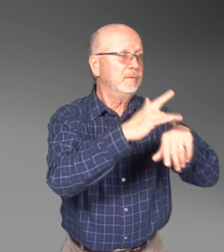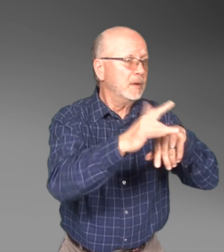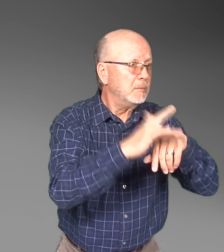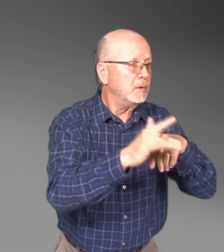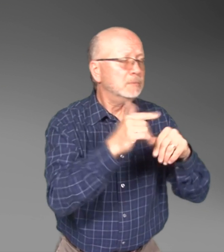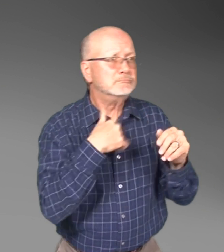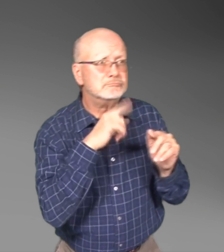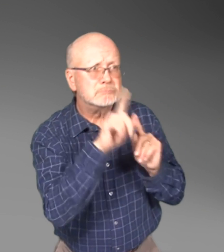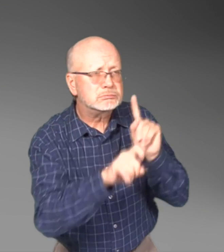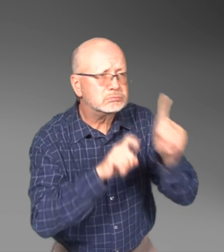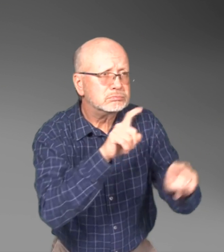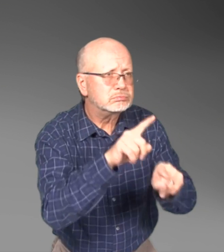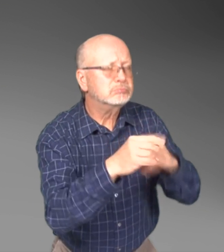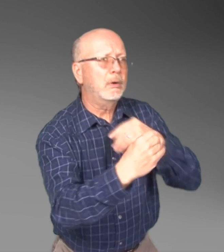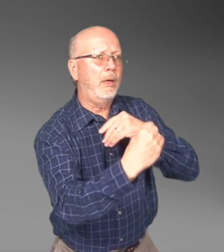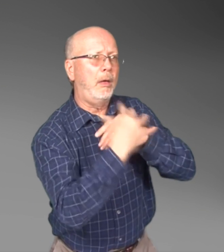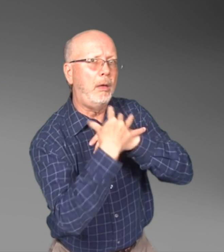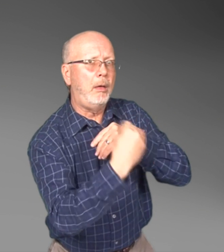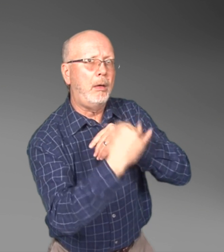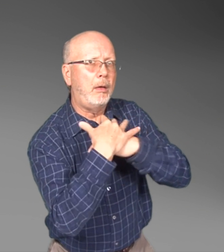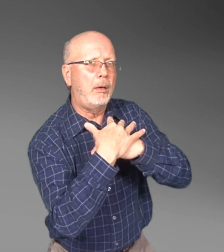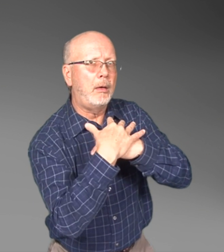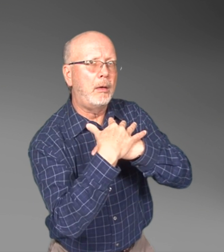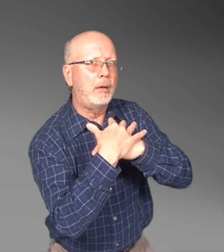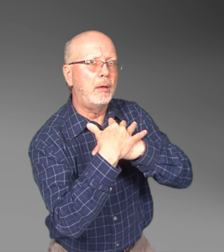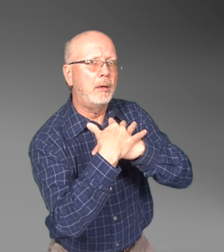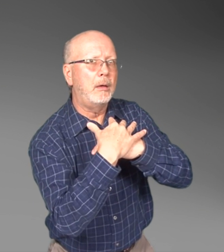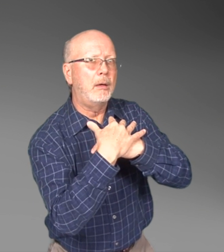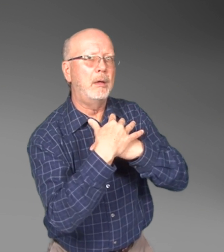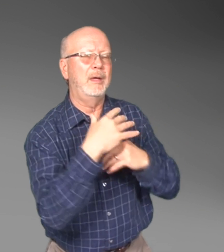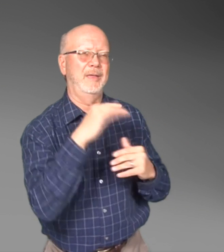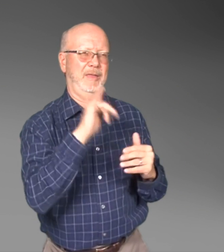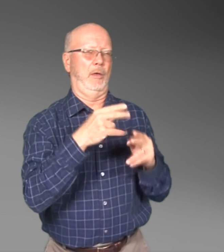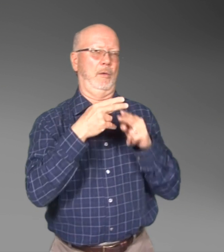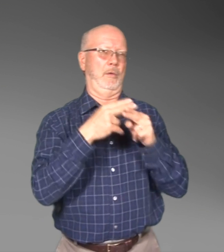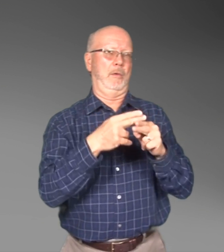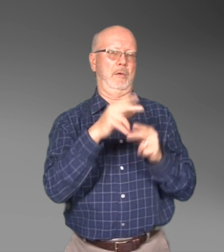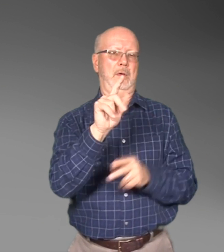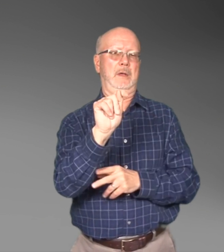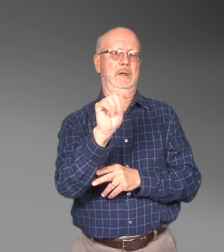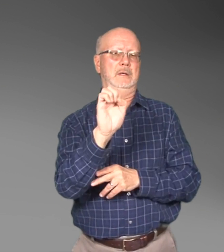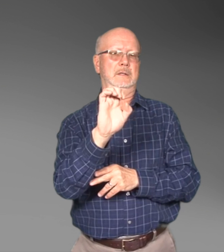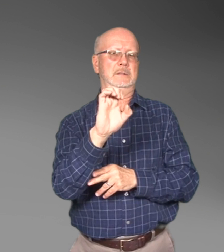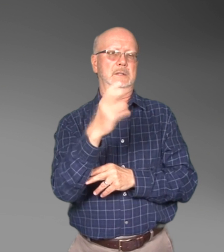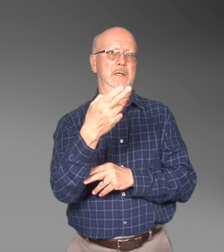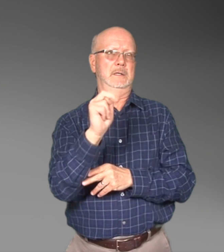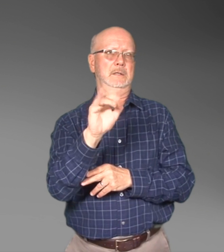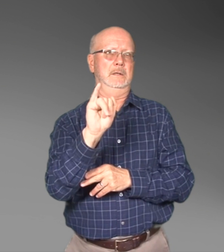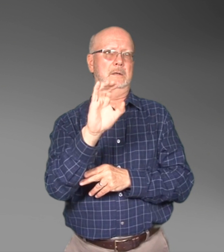and that means that consumer will be able to obtain technical assistance